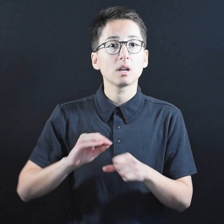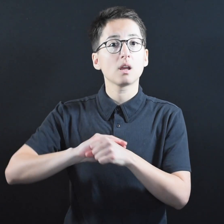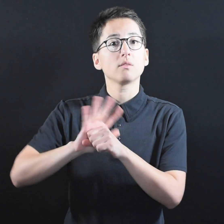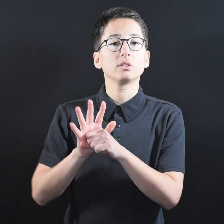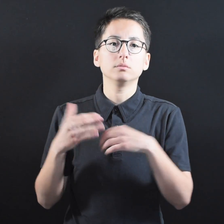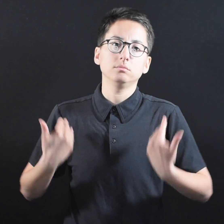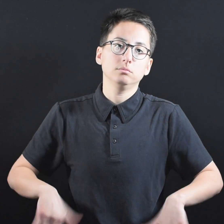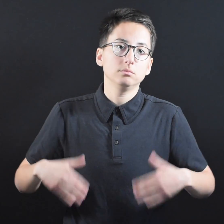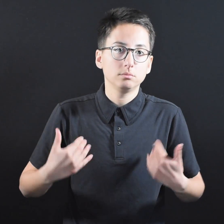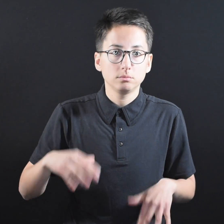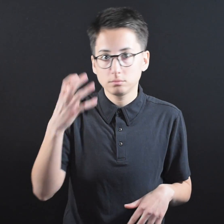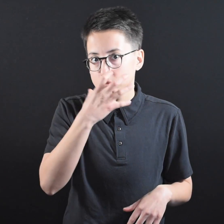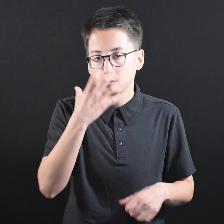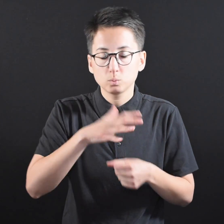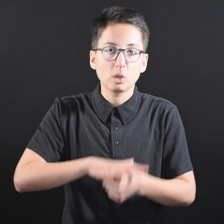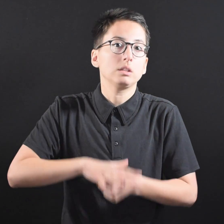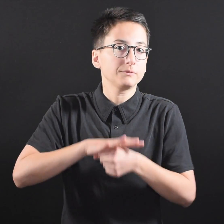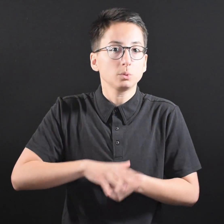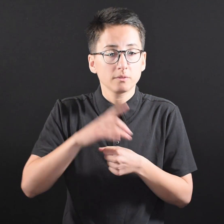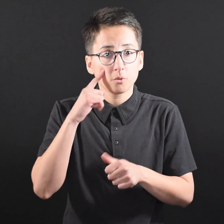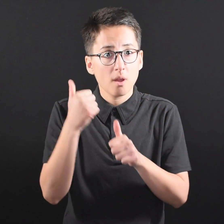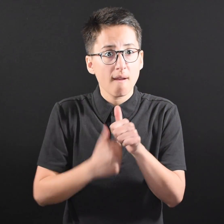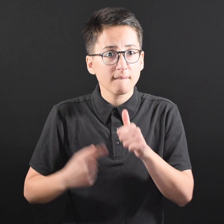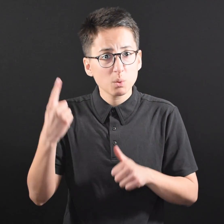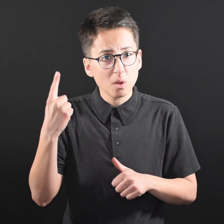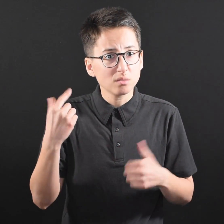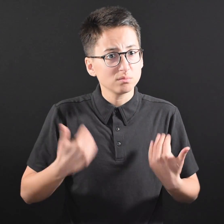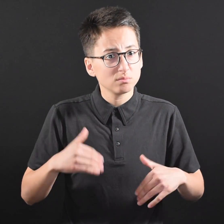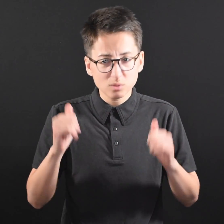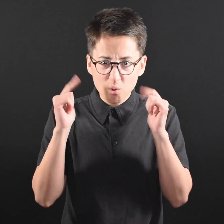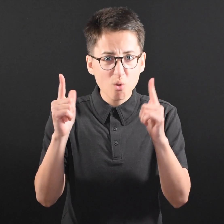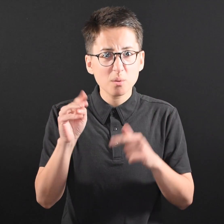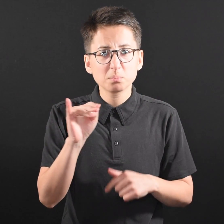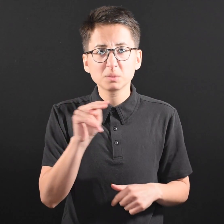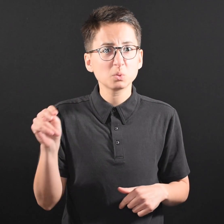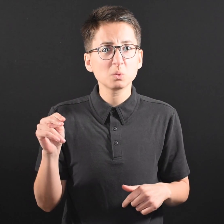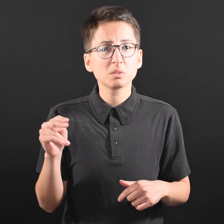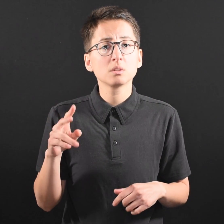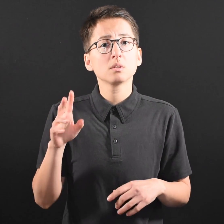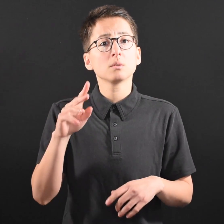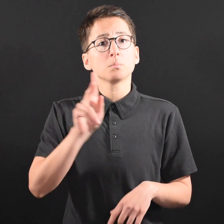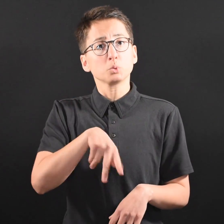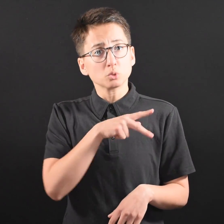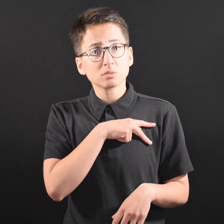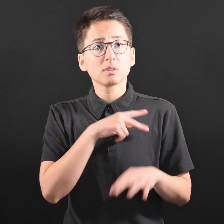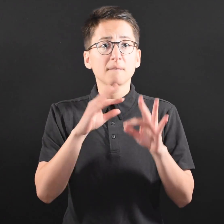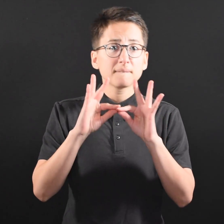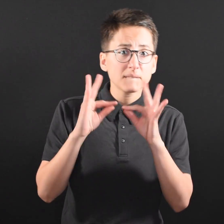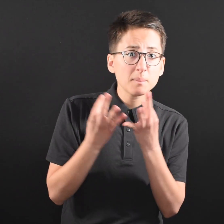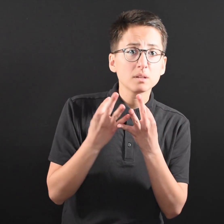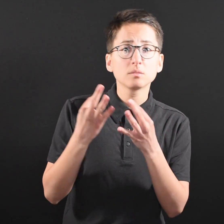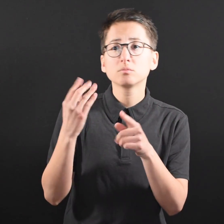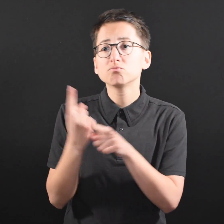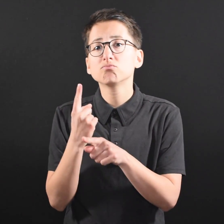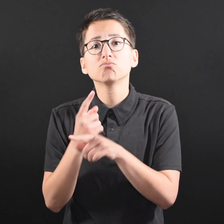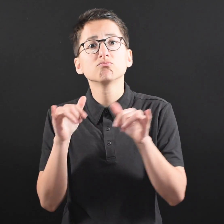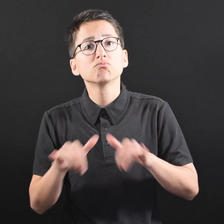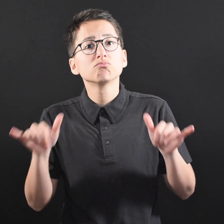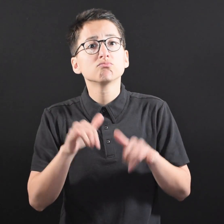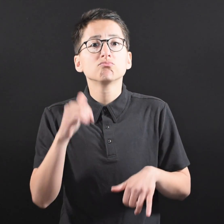The COVID-19 pandemic is stressful for all Minnesotans. Personal and family routines have